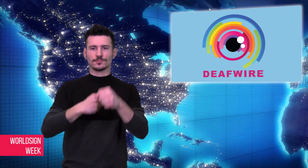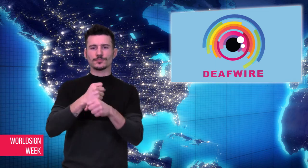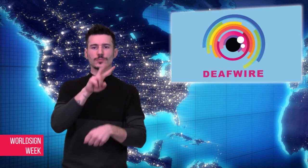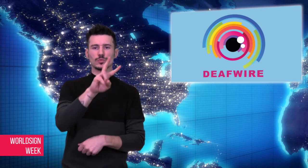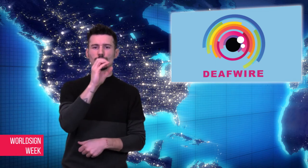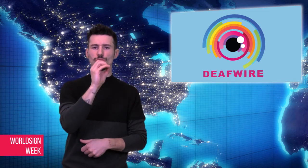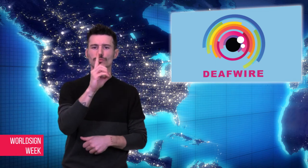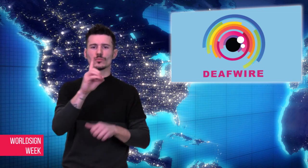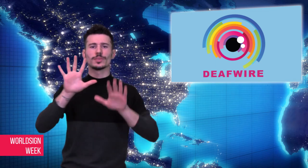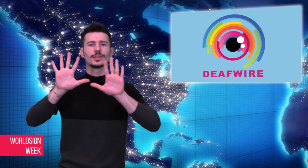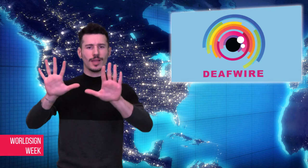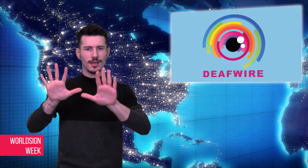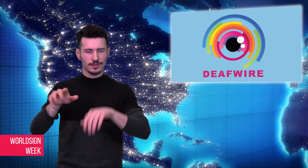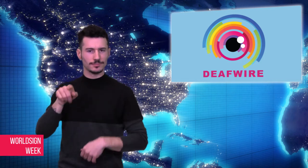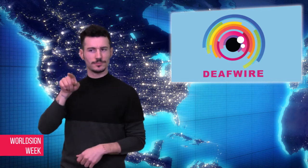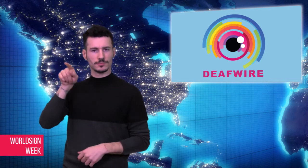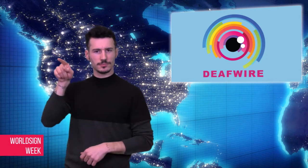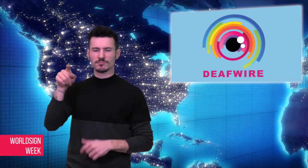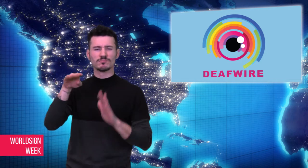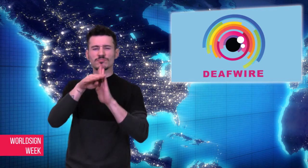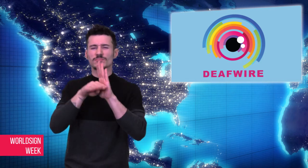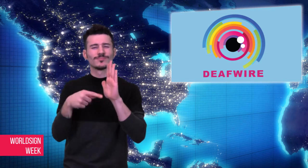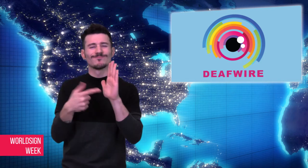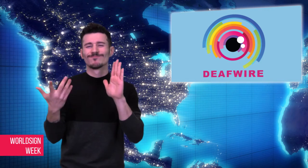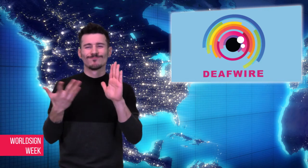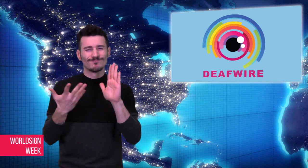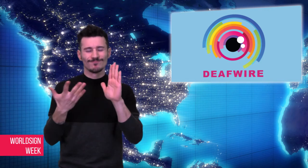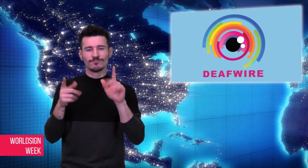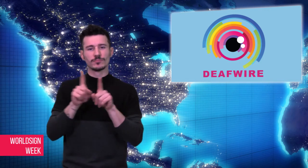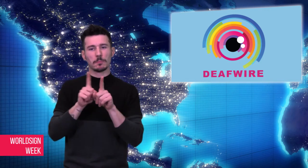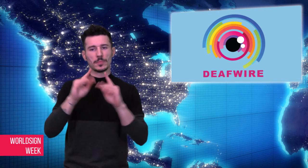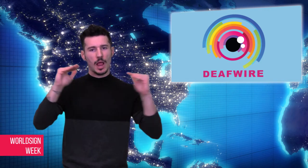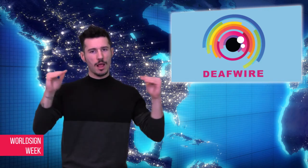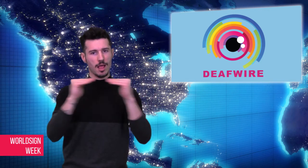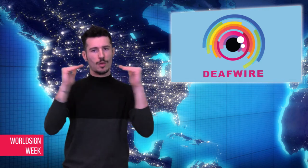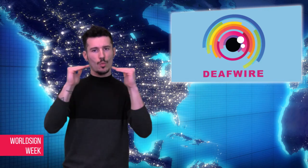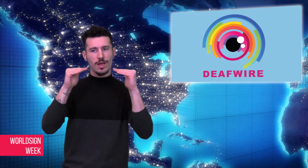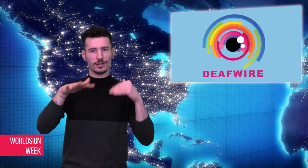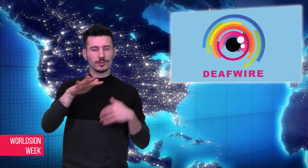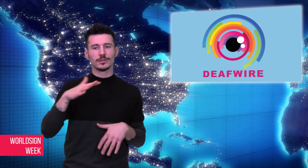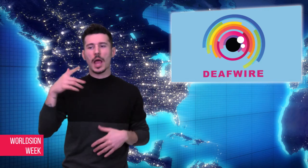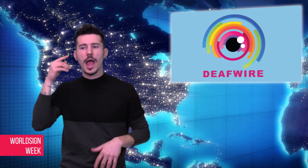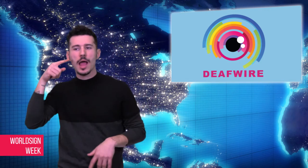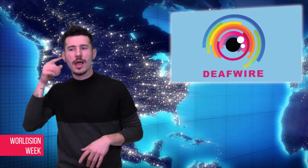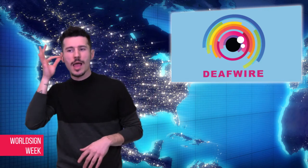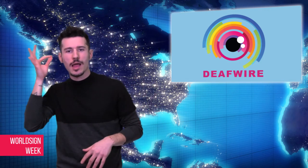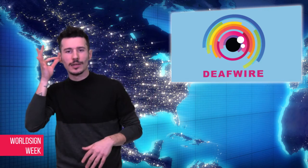same public service. After Sally hired